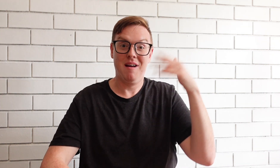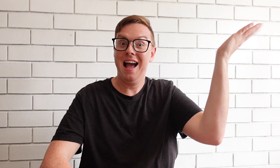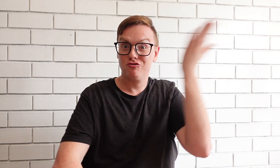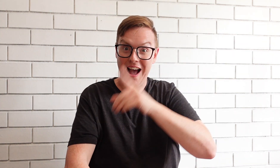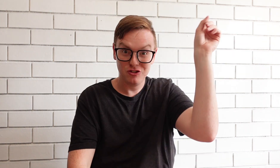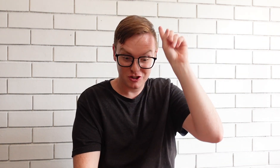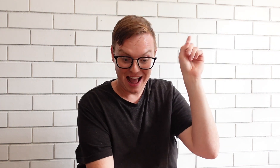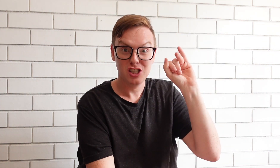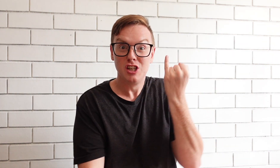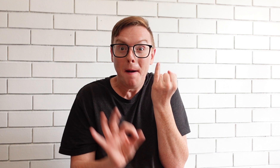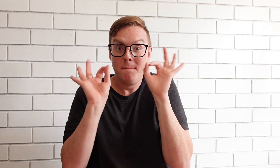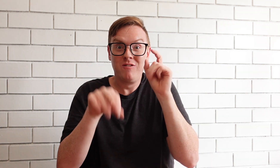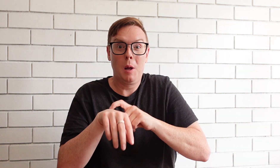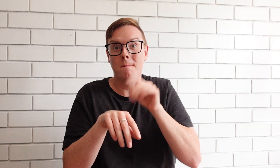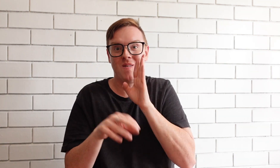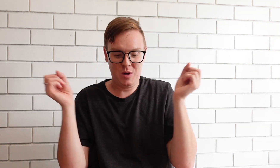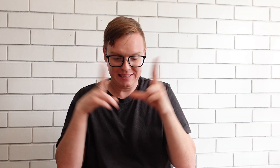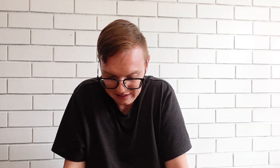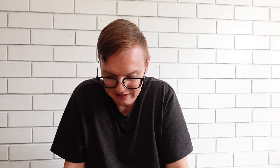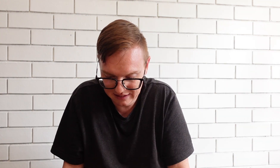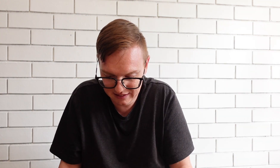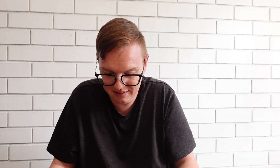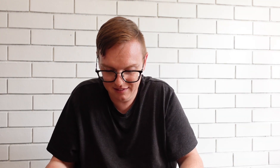it arrives today just before my trip for Sydney. Perfect timing.